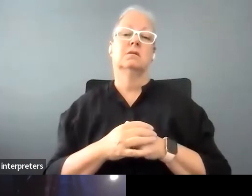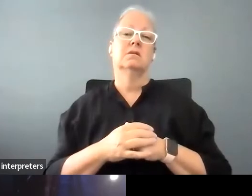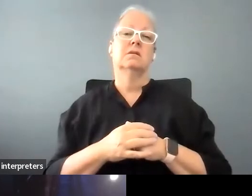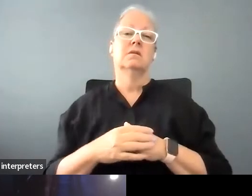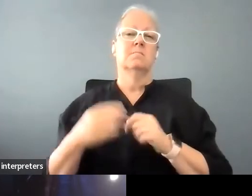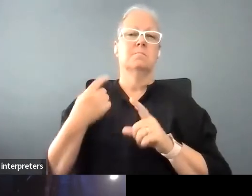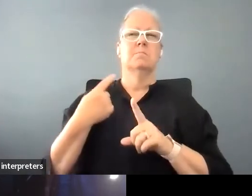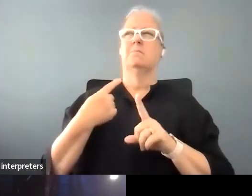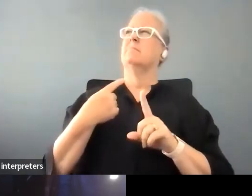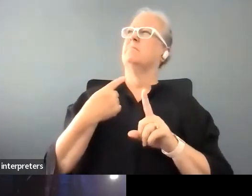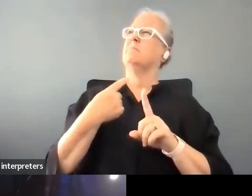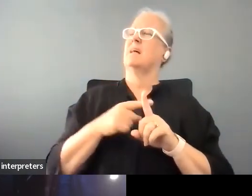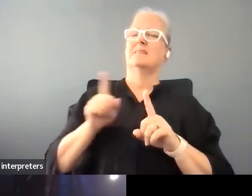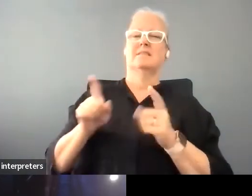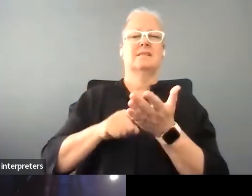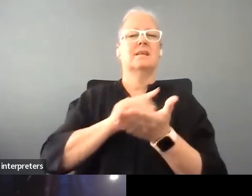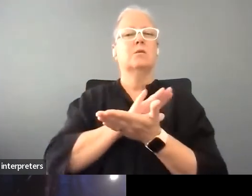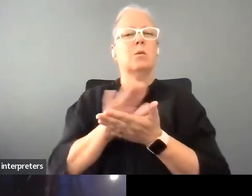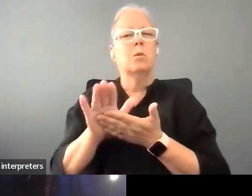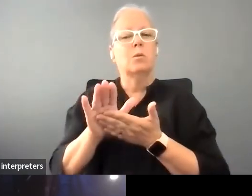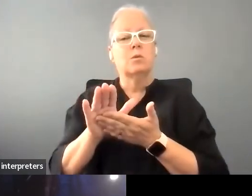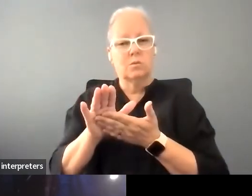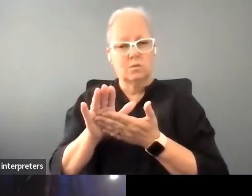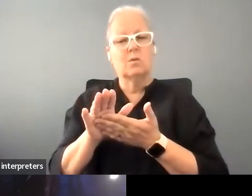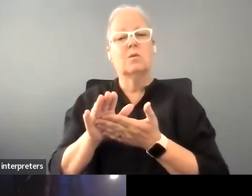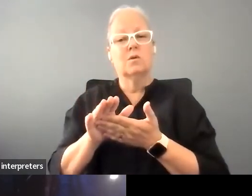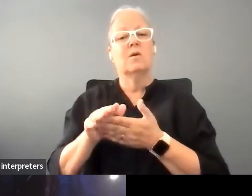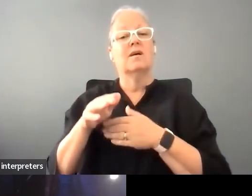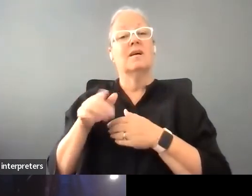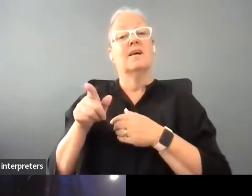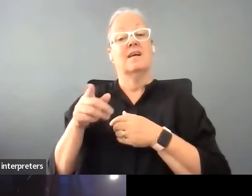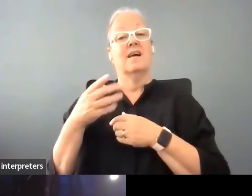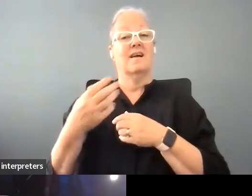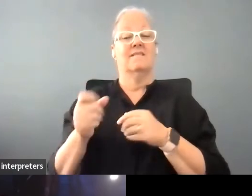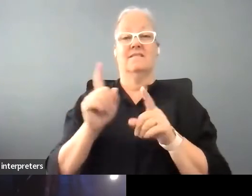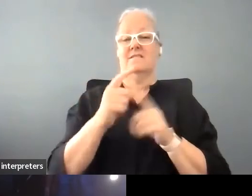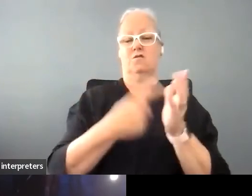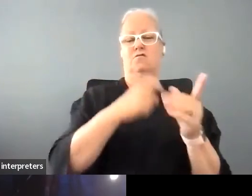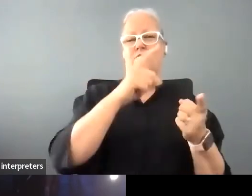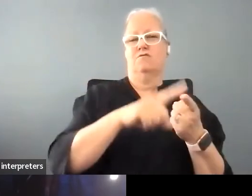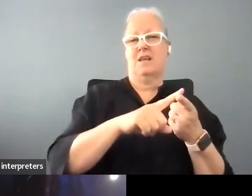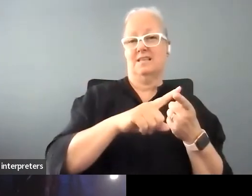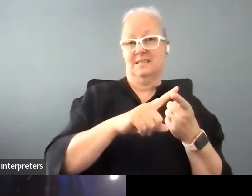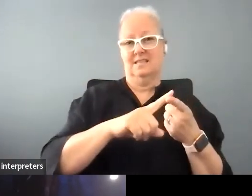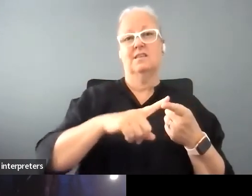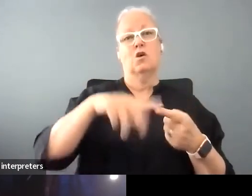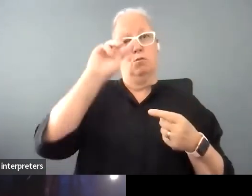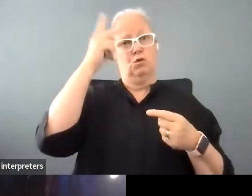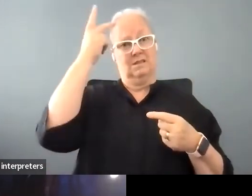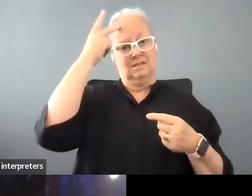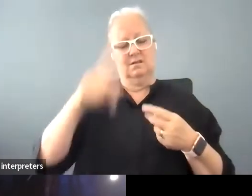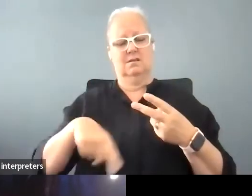the race politics as well as disability politics and the arts was always a great,